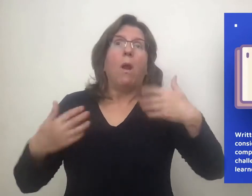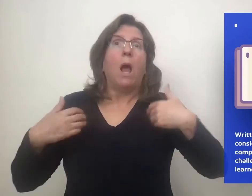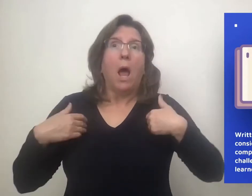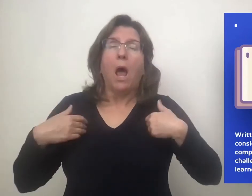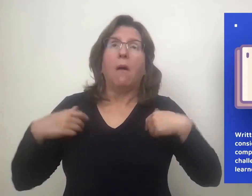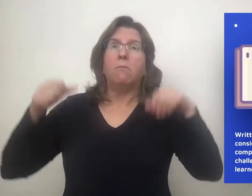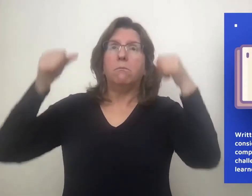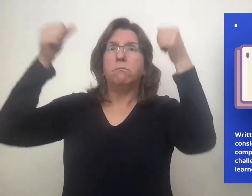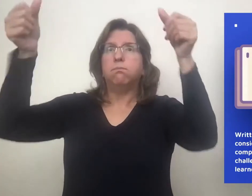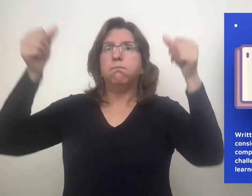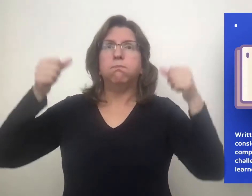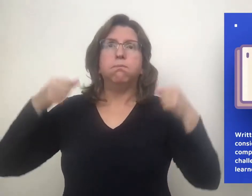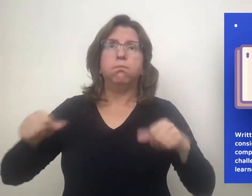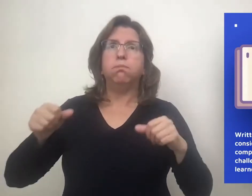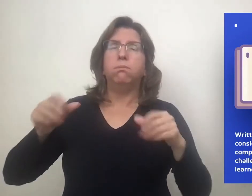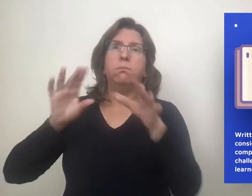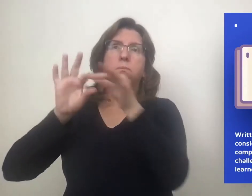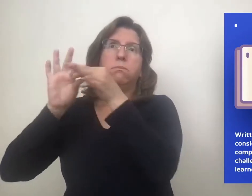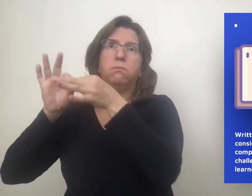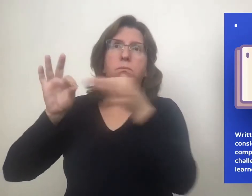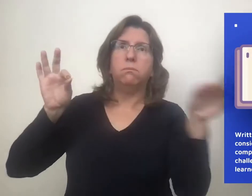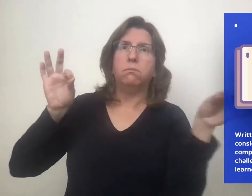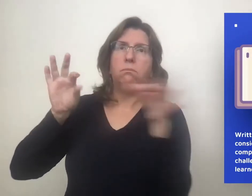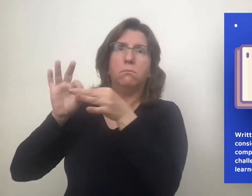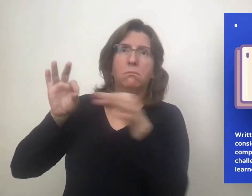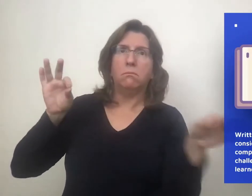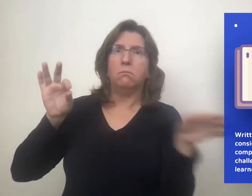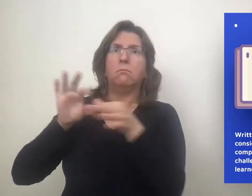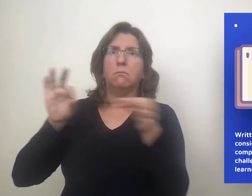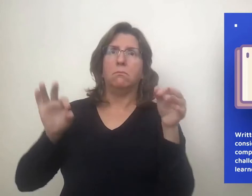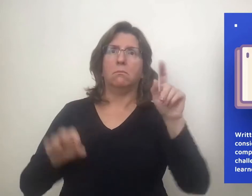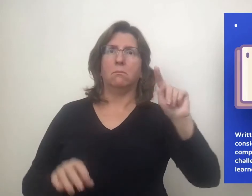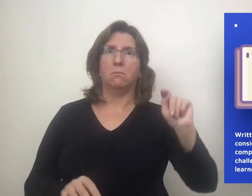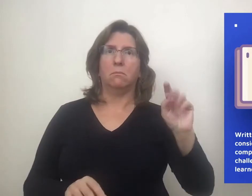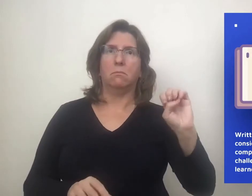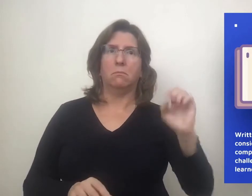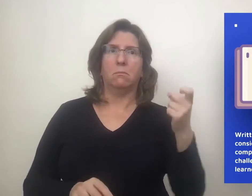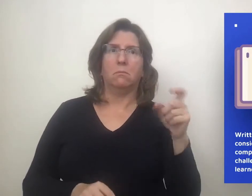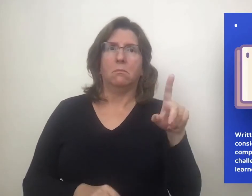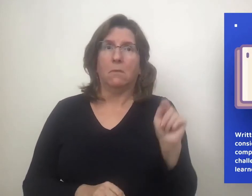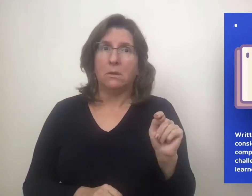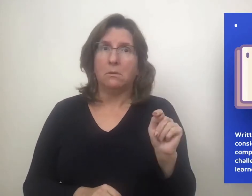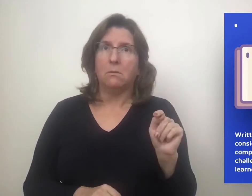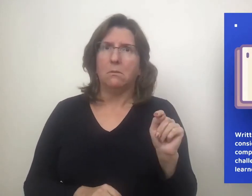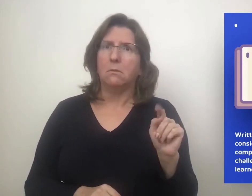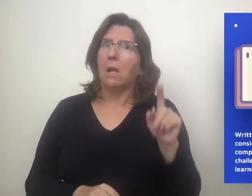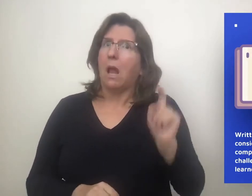When presenting written content, the lesson developer has to consider the literacy and